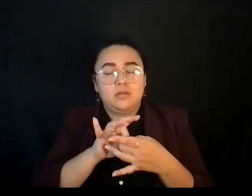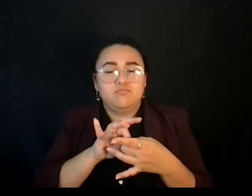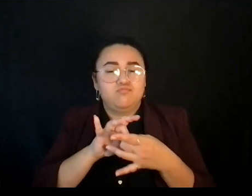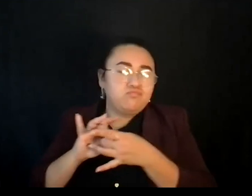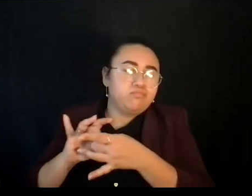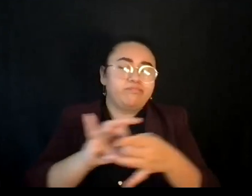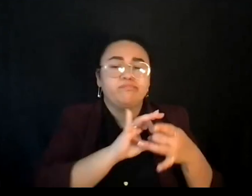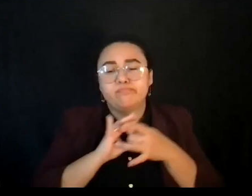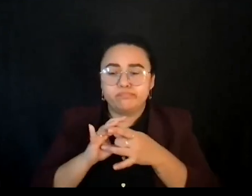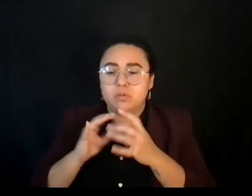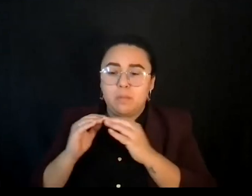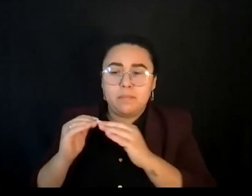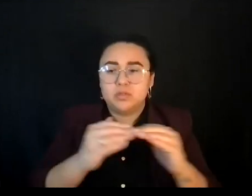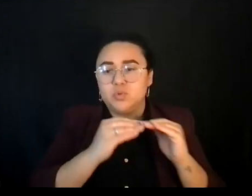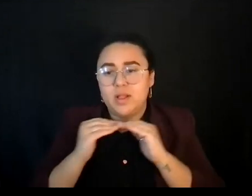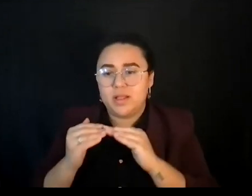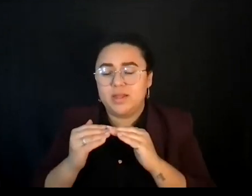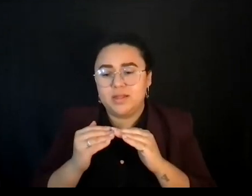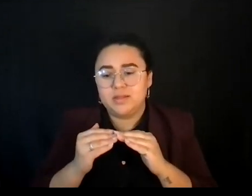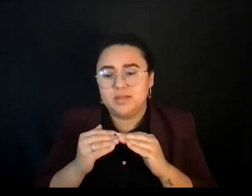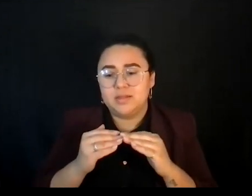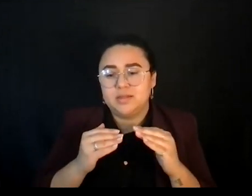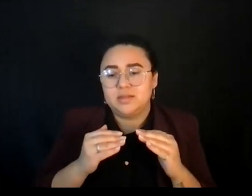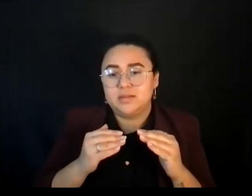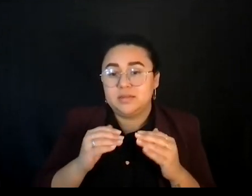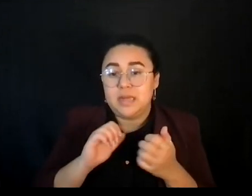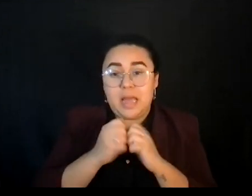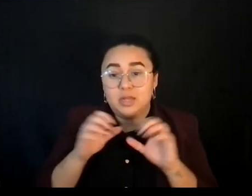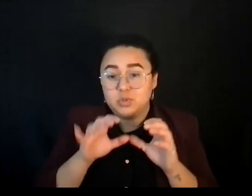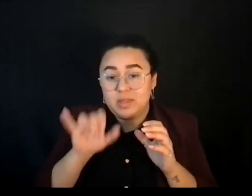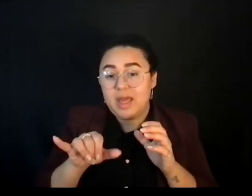our mutuality. We can only do that in relationship with others.